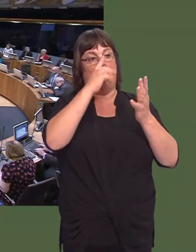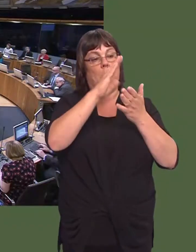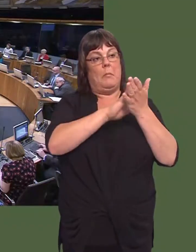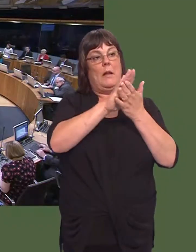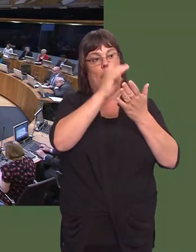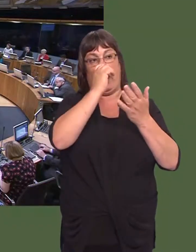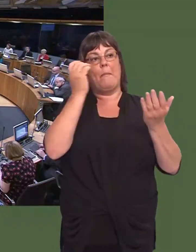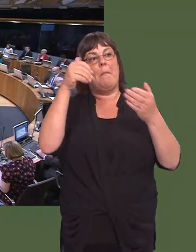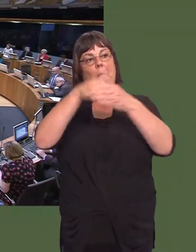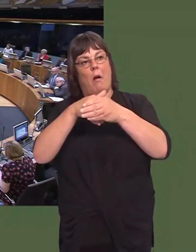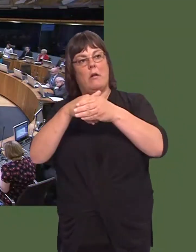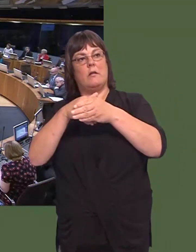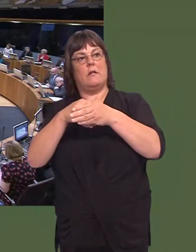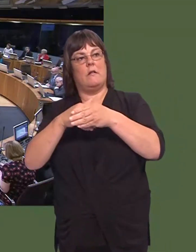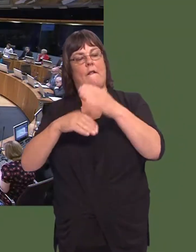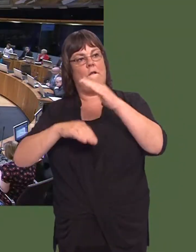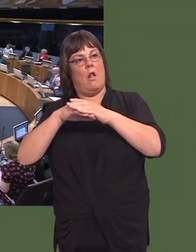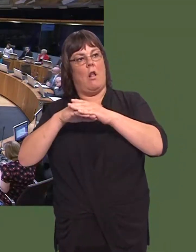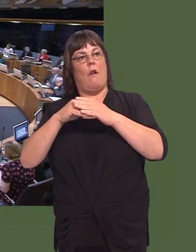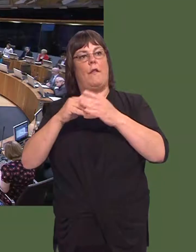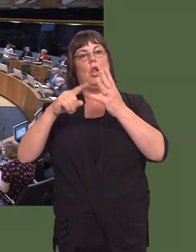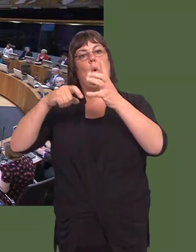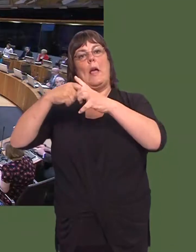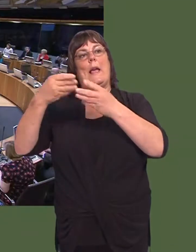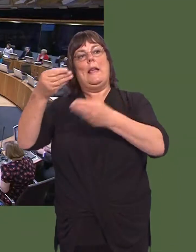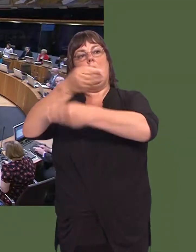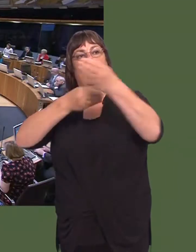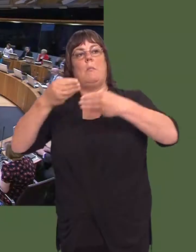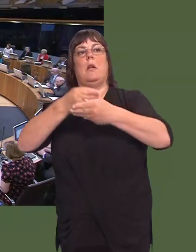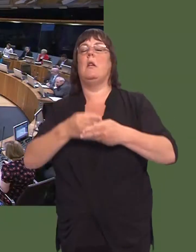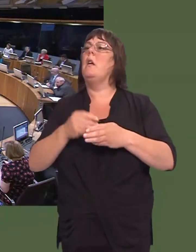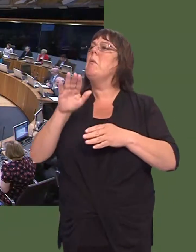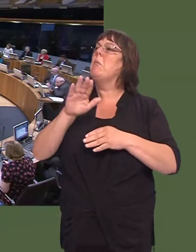Mae yna ryw ddwy flynedd a hanner bellach ers iír cyn-Weinidog economi gadarnhau wrthyf